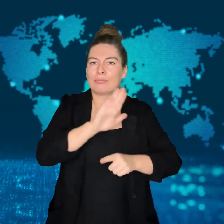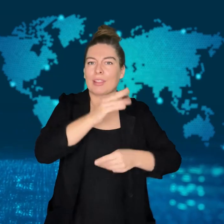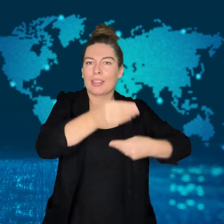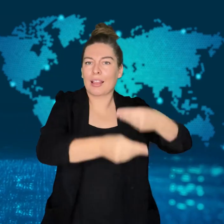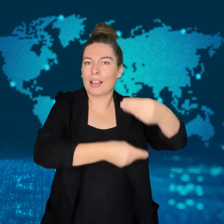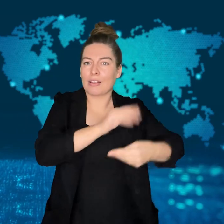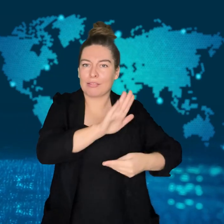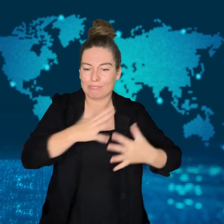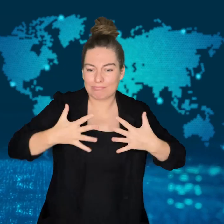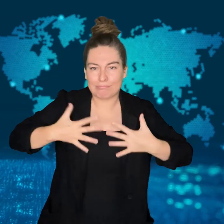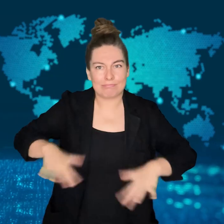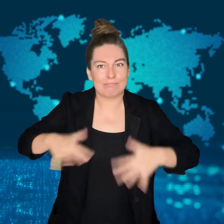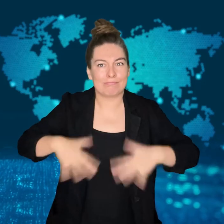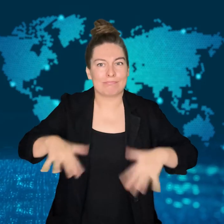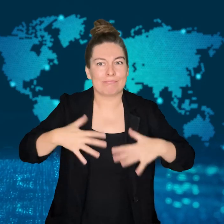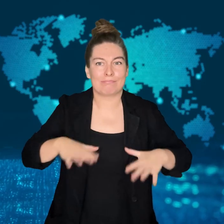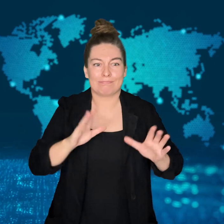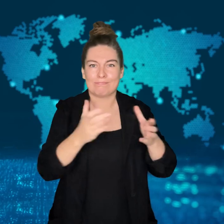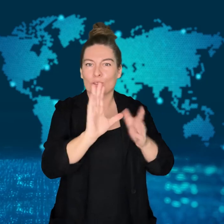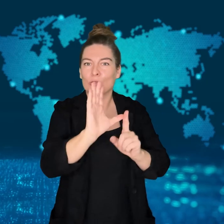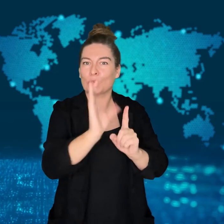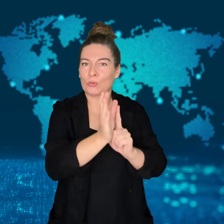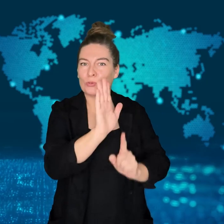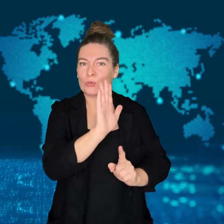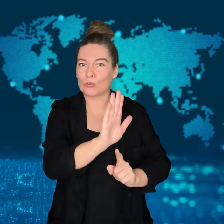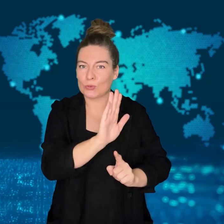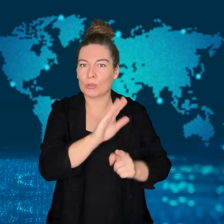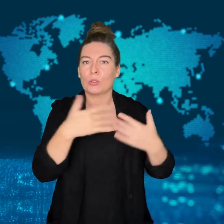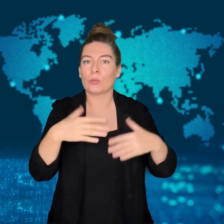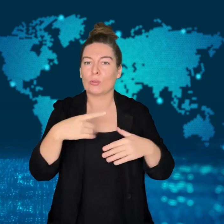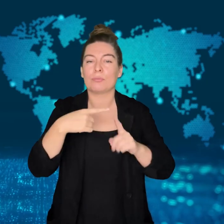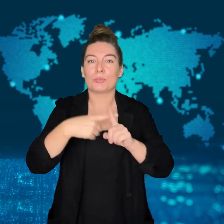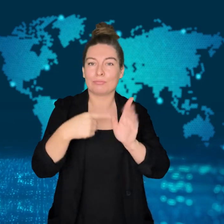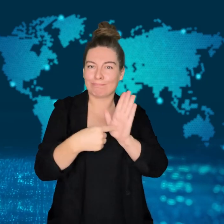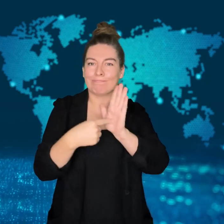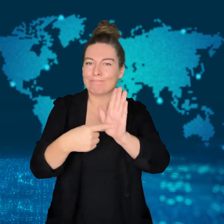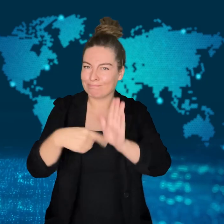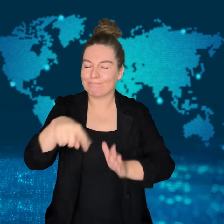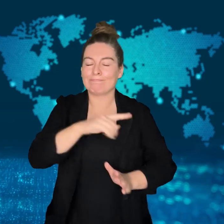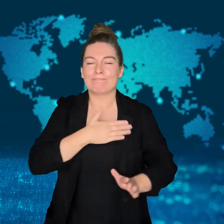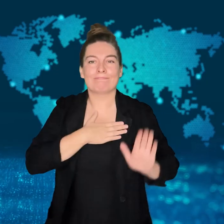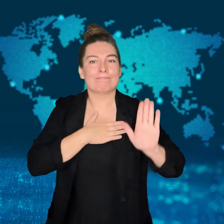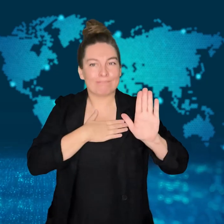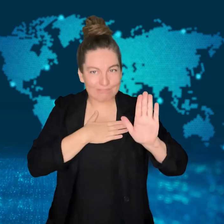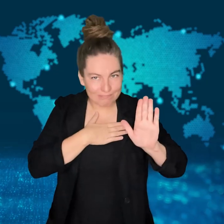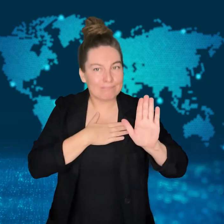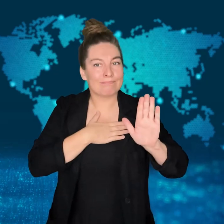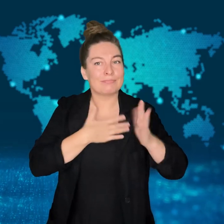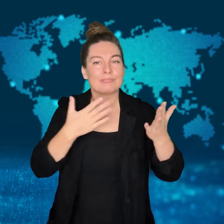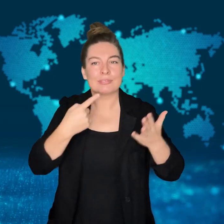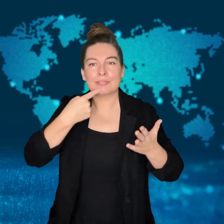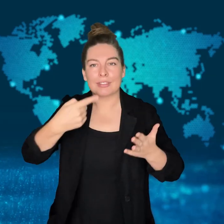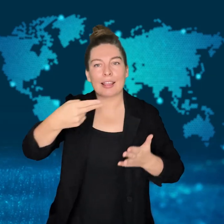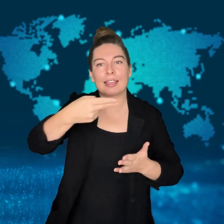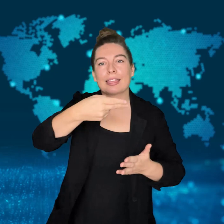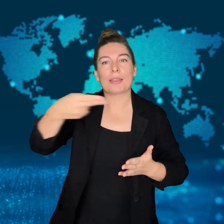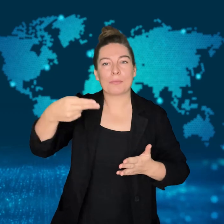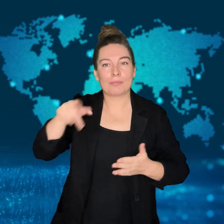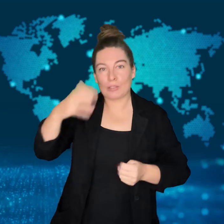They eventually swore allegiance to the king but changed the name of the king.